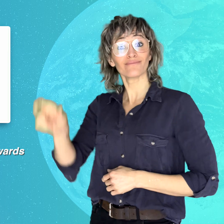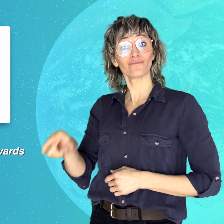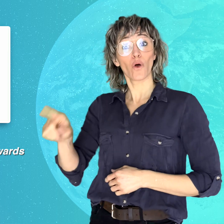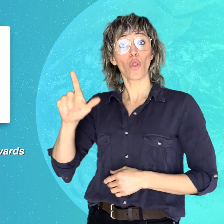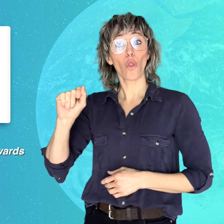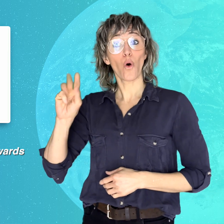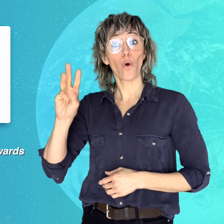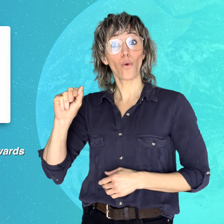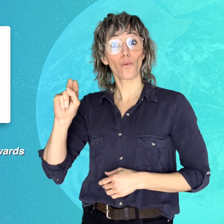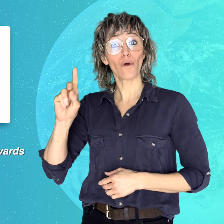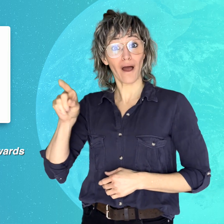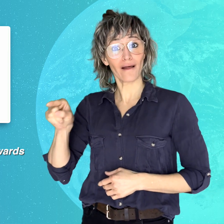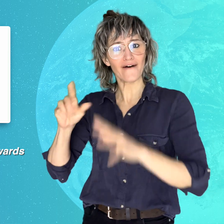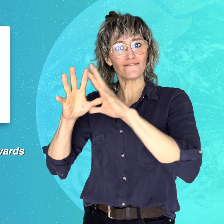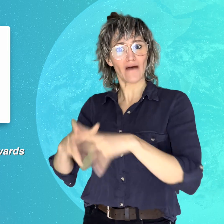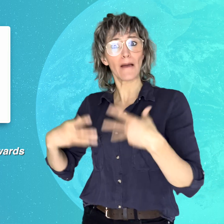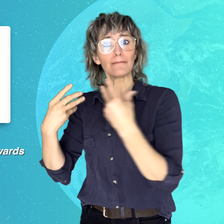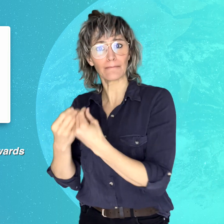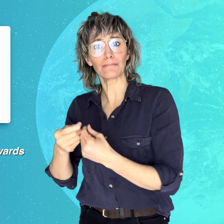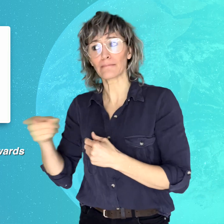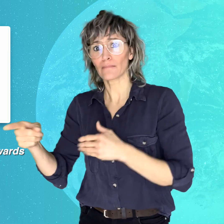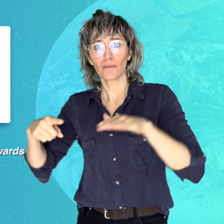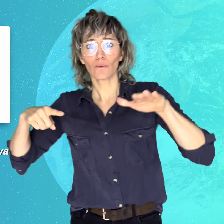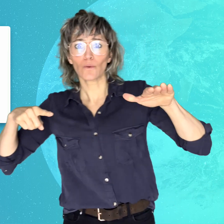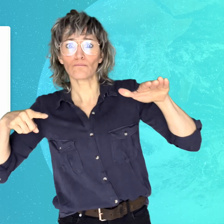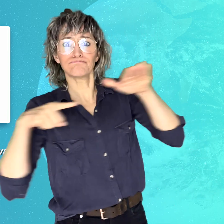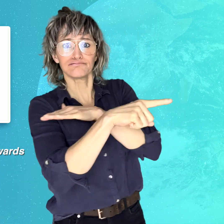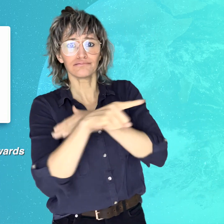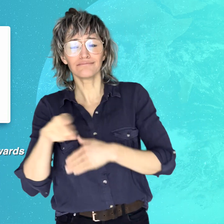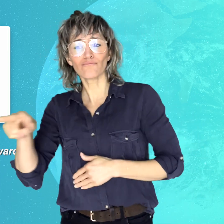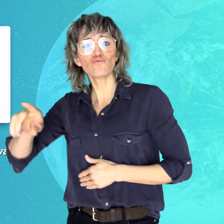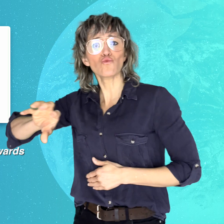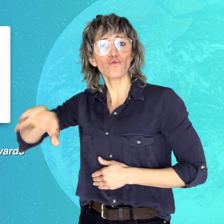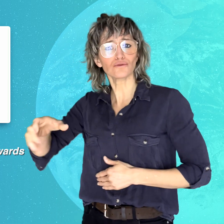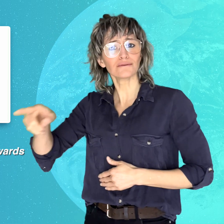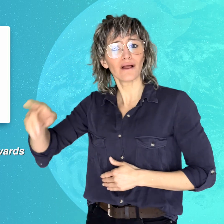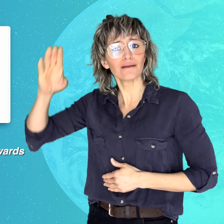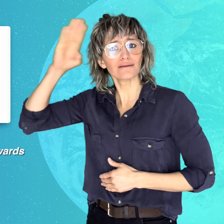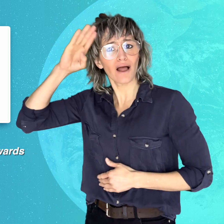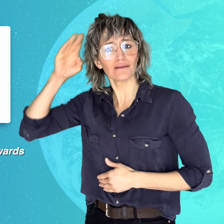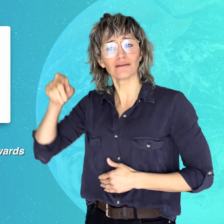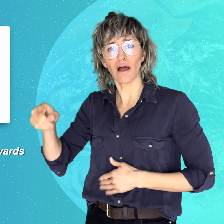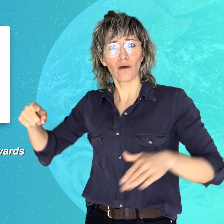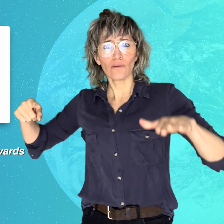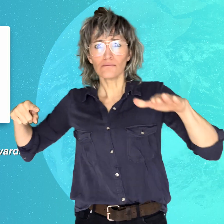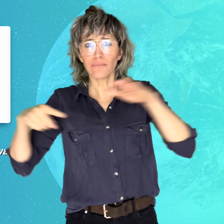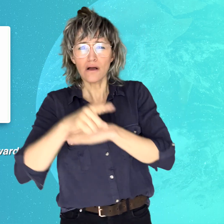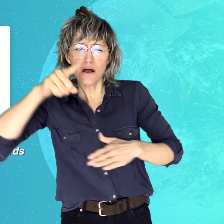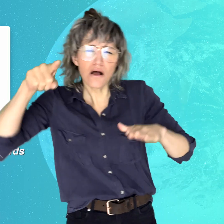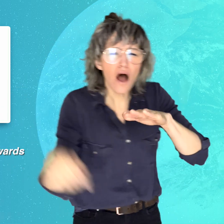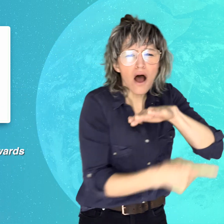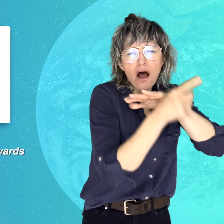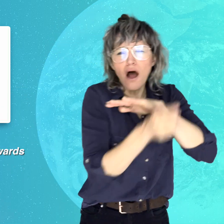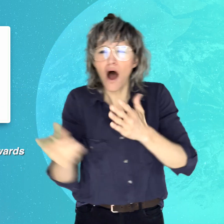journey with his family fleeing from Iraq to Derby, UK home